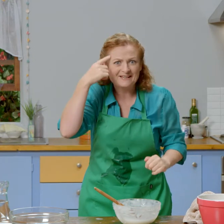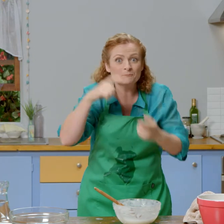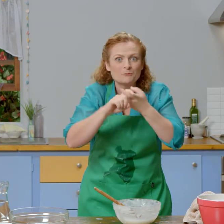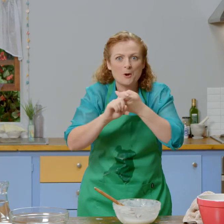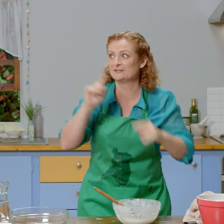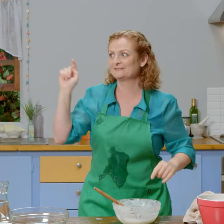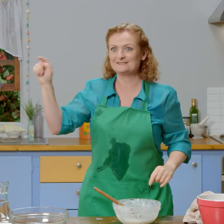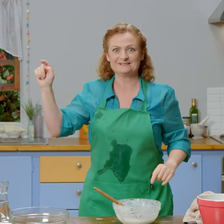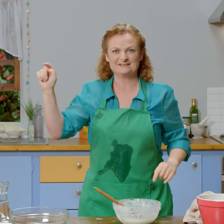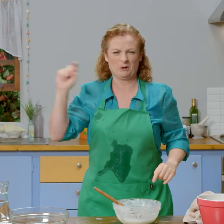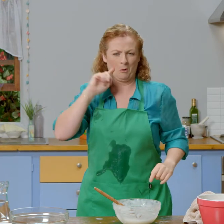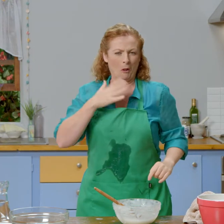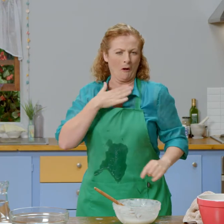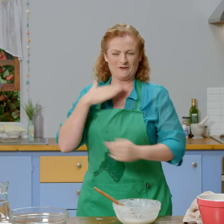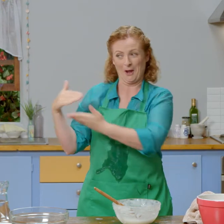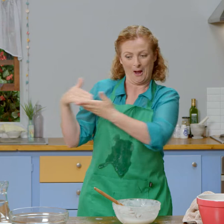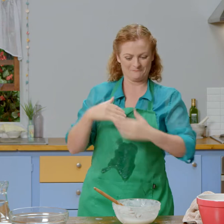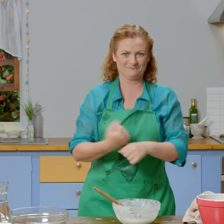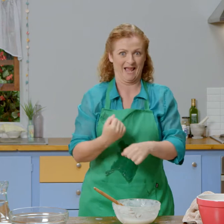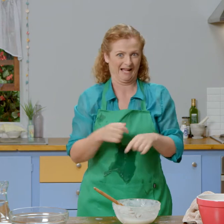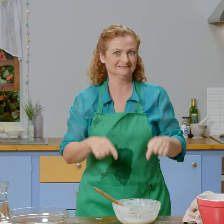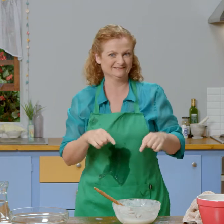I'm sure Possum would love to help make this ball.